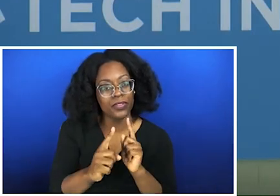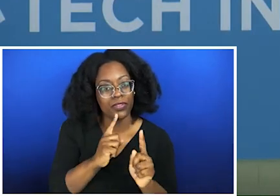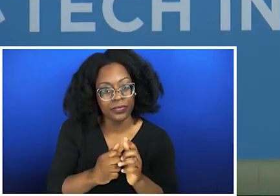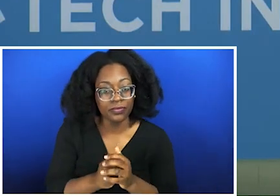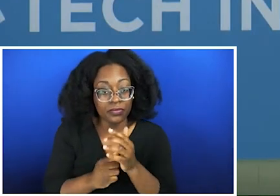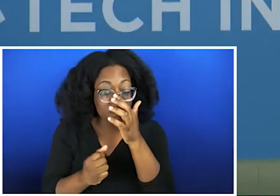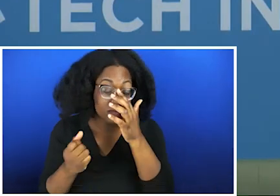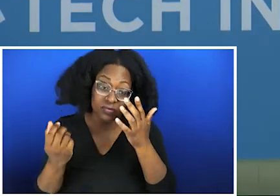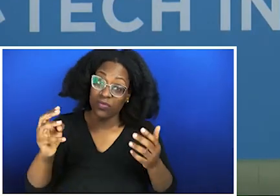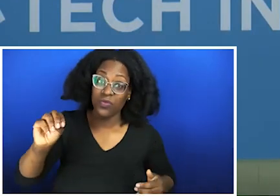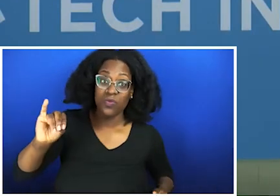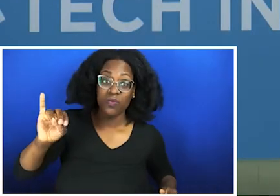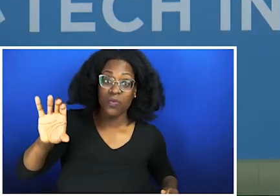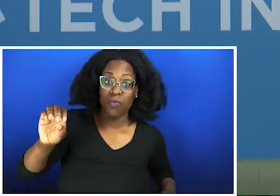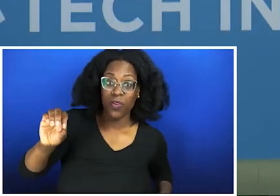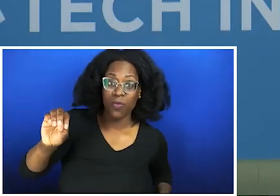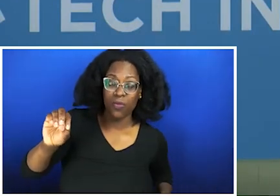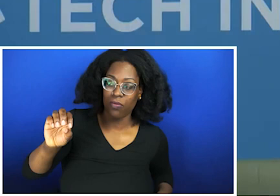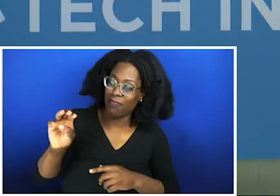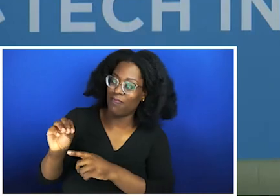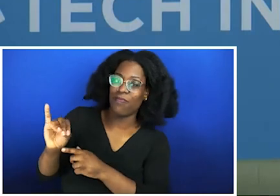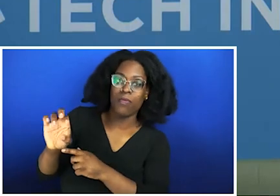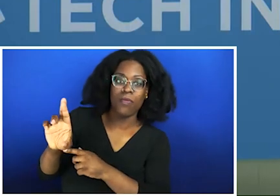Because oppression doesn't just happen in a cloud and go to place to place and just